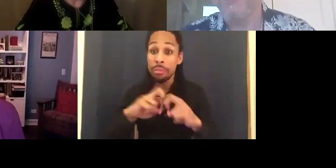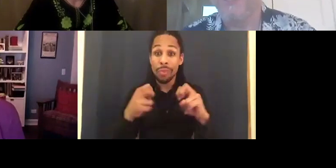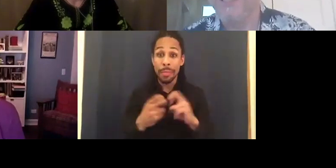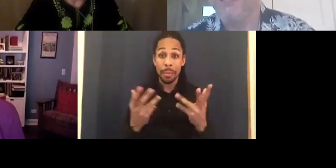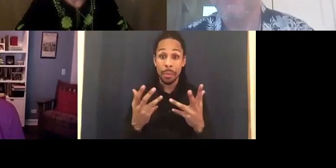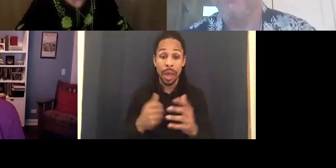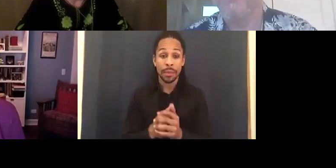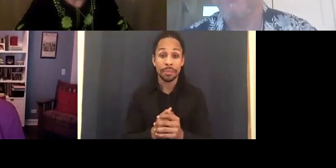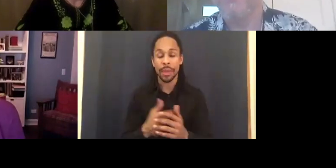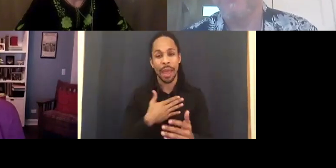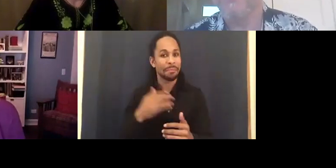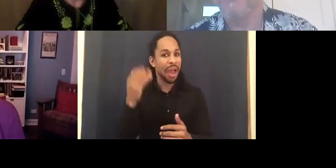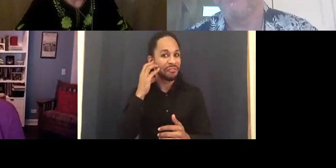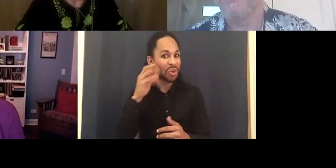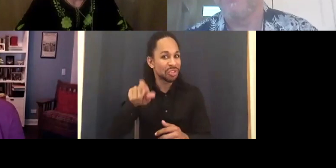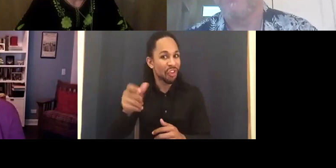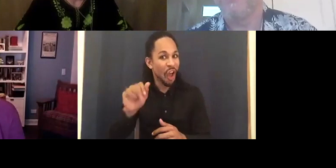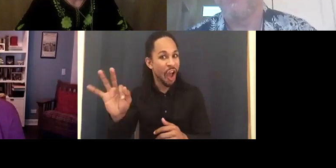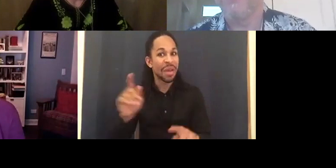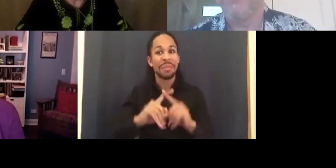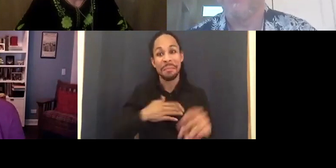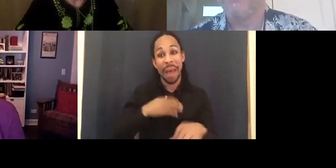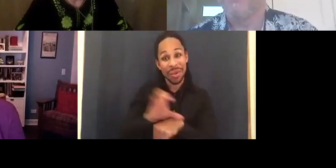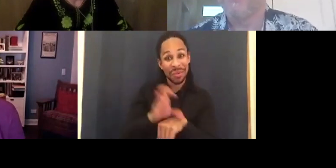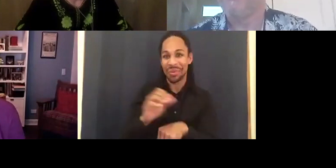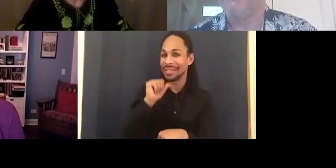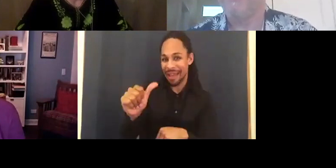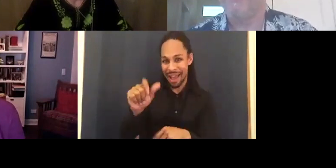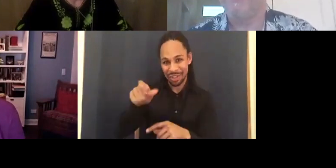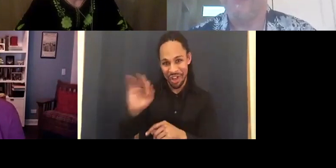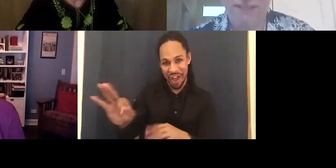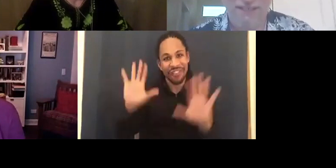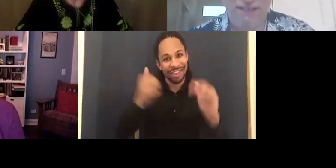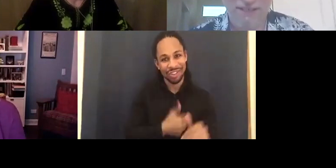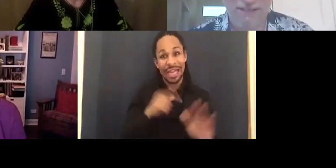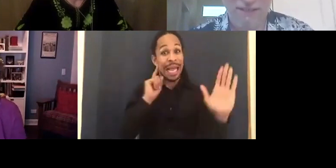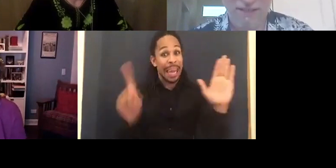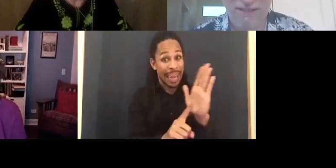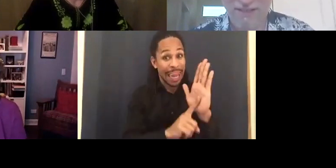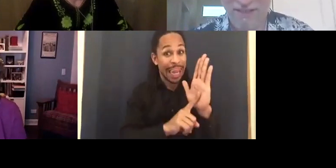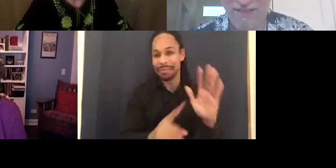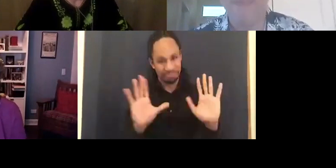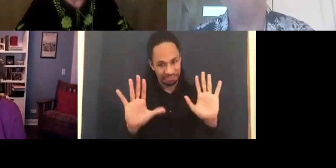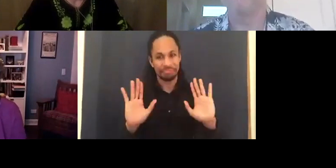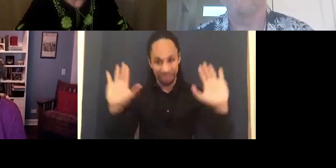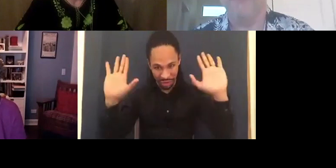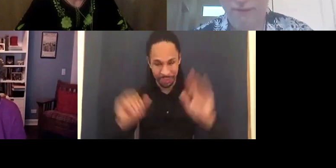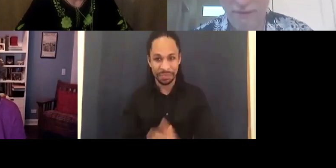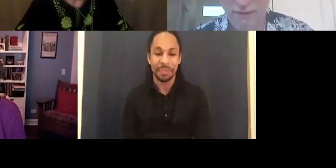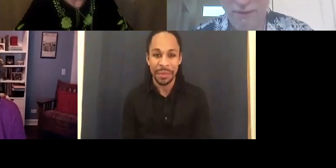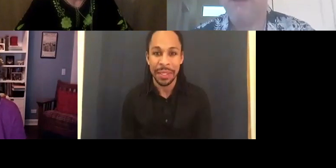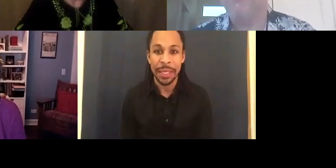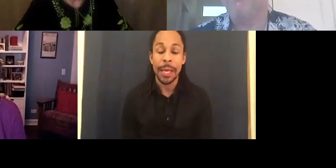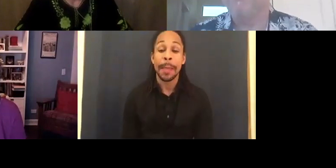off but my computer is not turned off. Anyway, I lost my place.